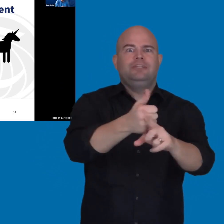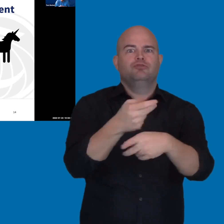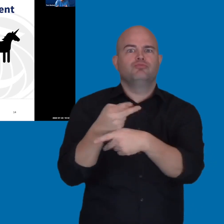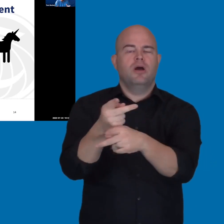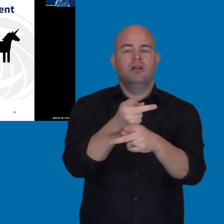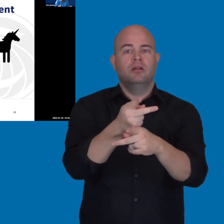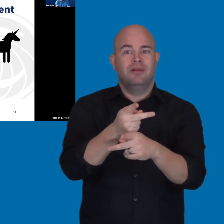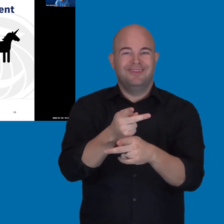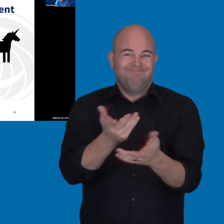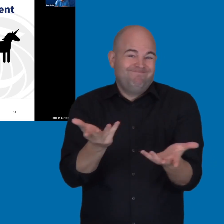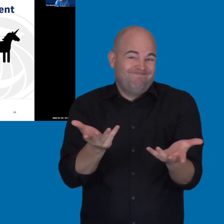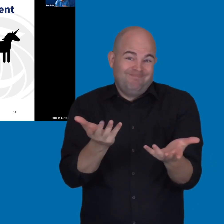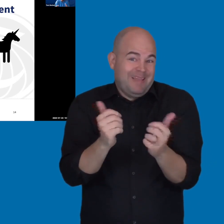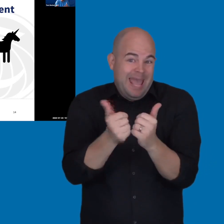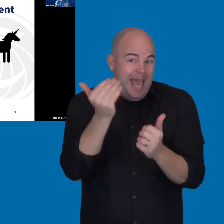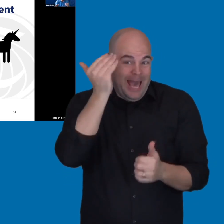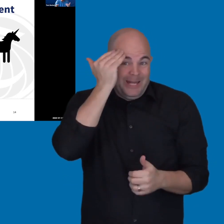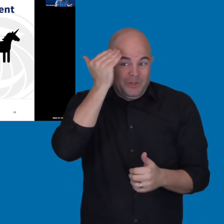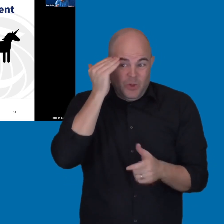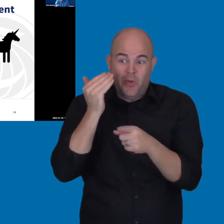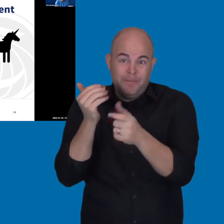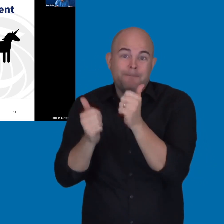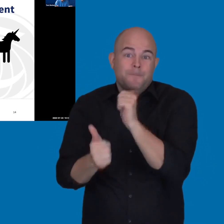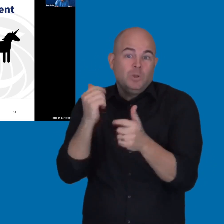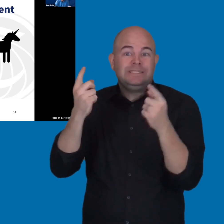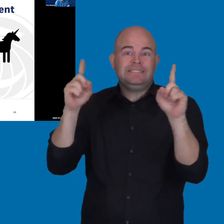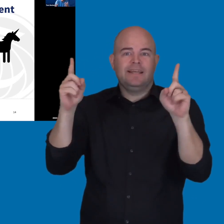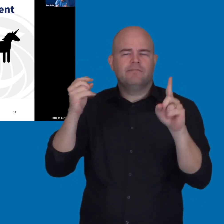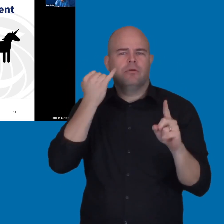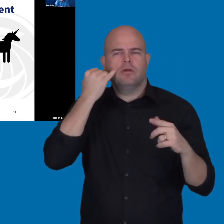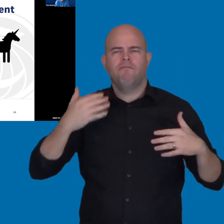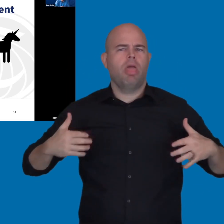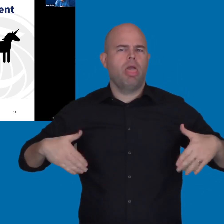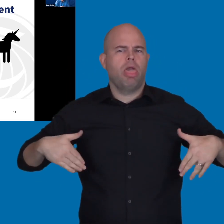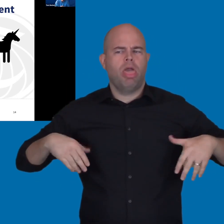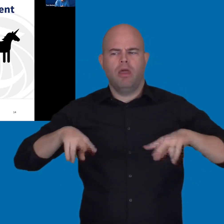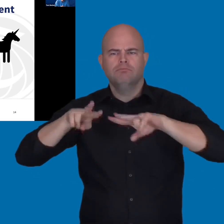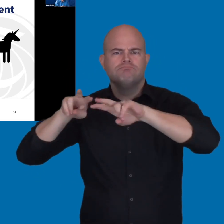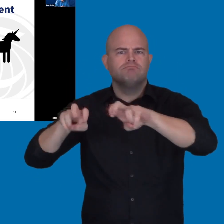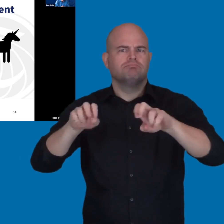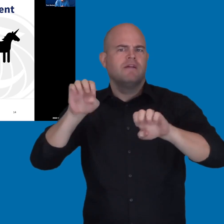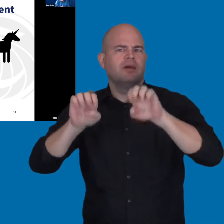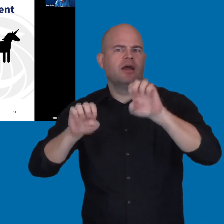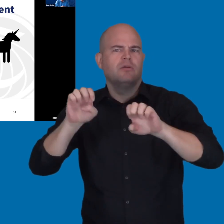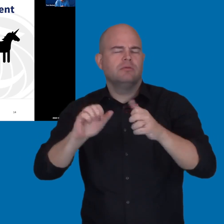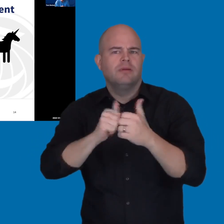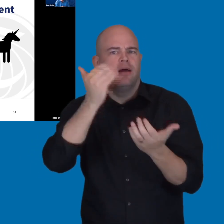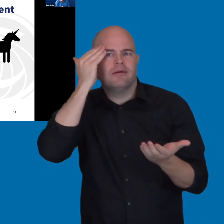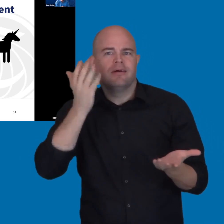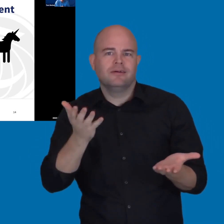Because, how do you know something is the most accessible if you have not done some sort of evaluation to determine that?